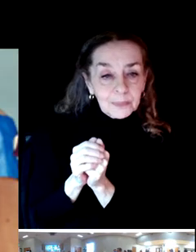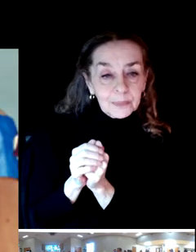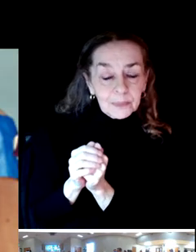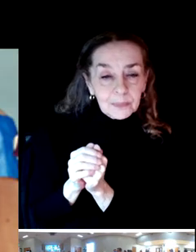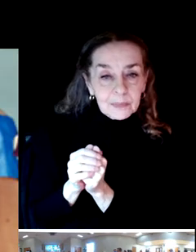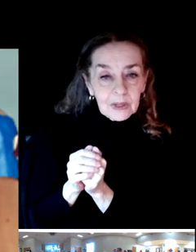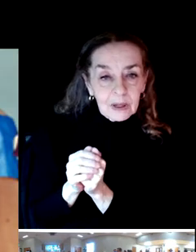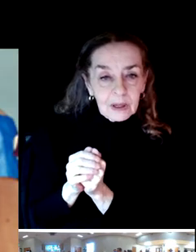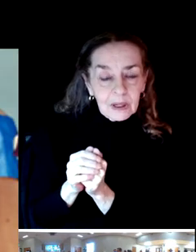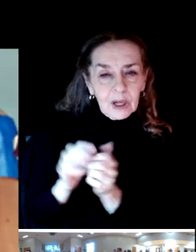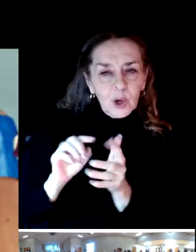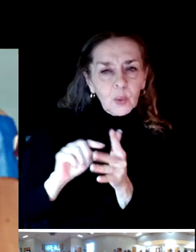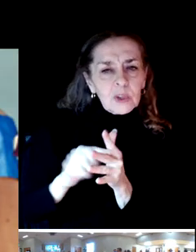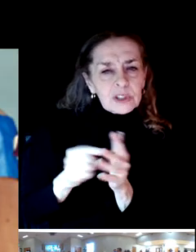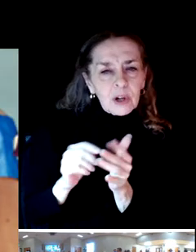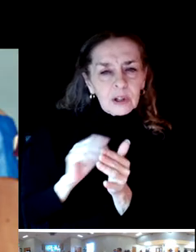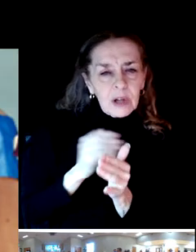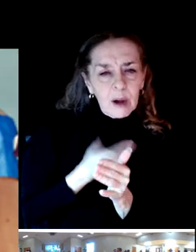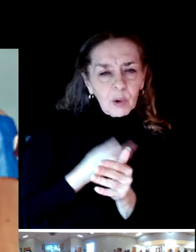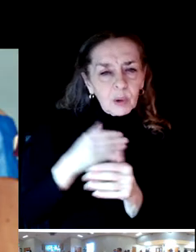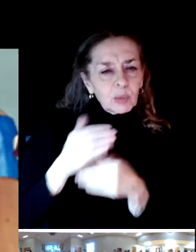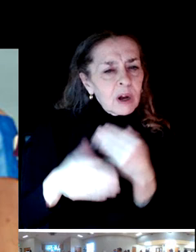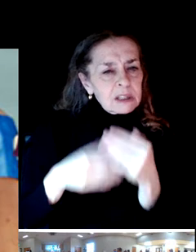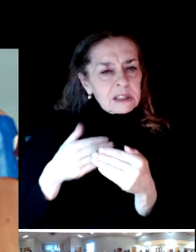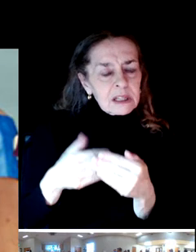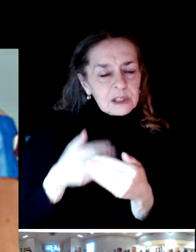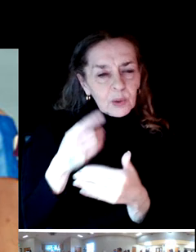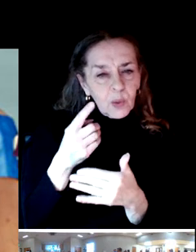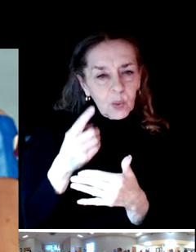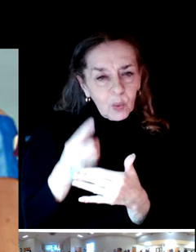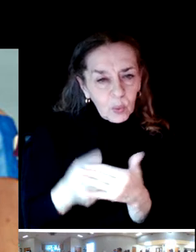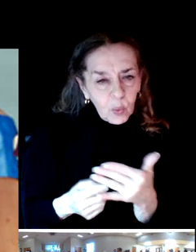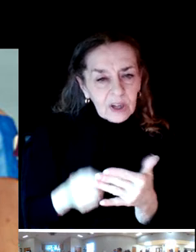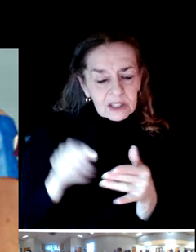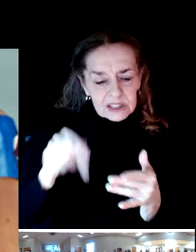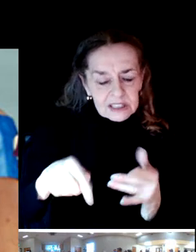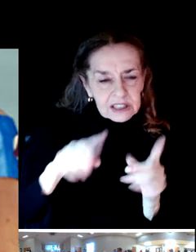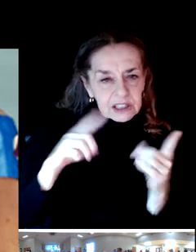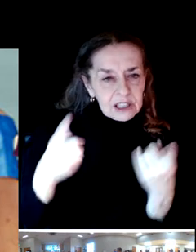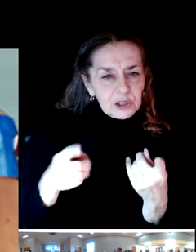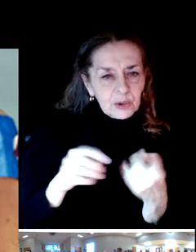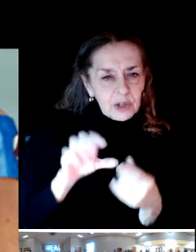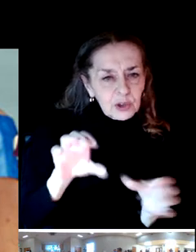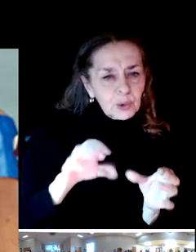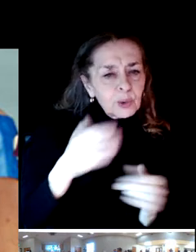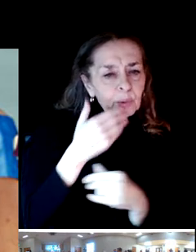So we started the process by asking people what does the district do well? What are the strengths of the district?